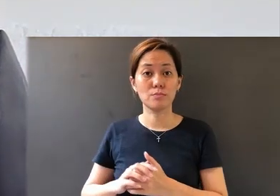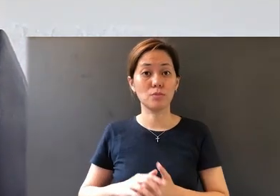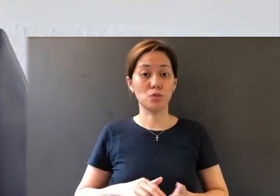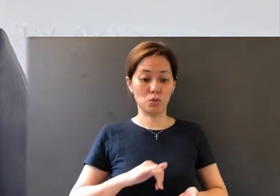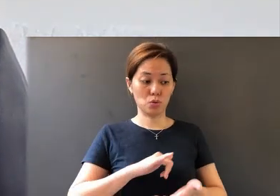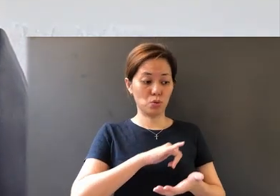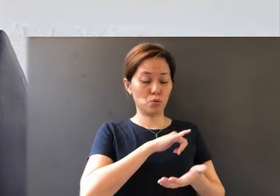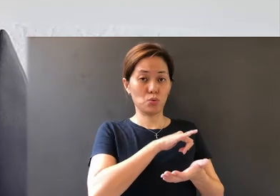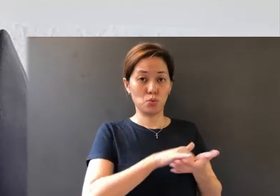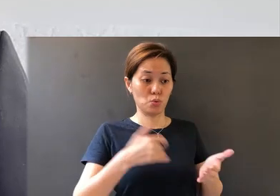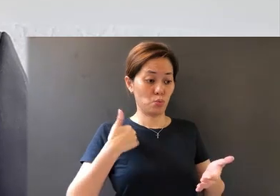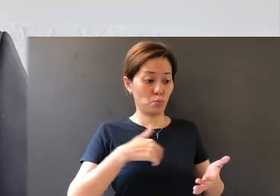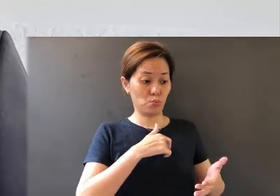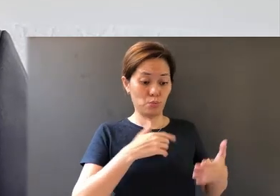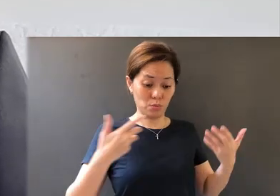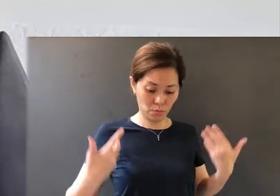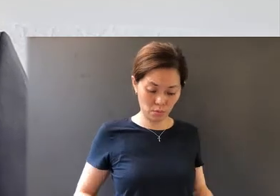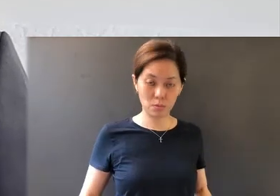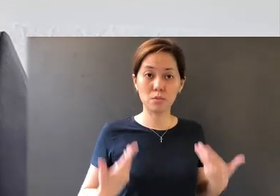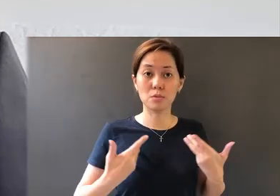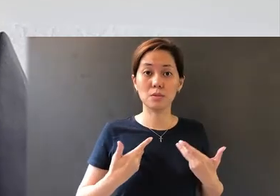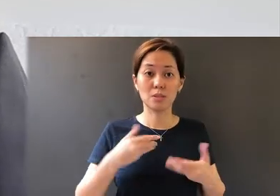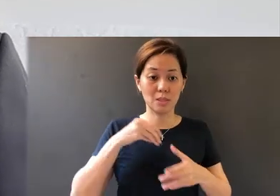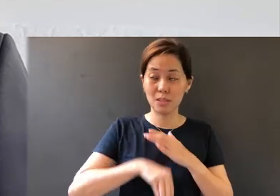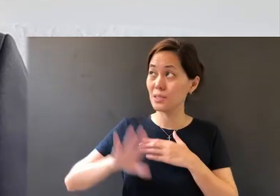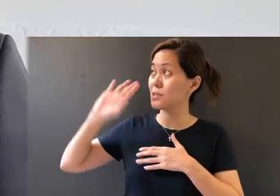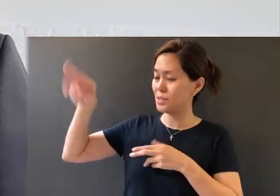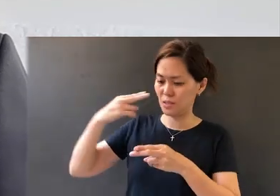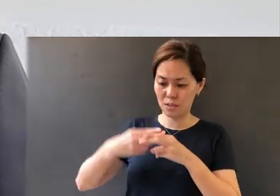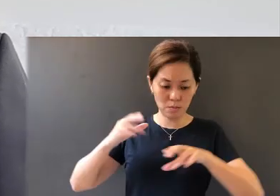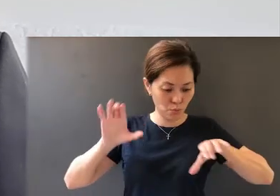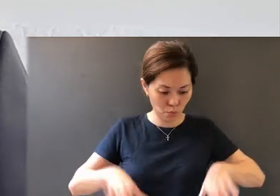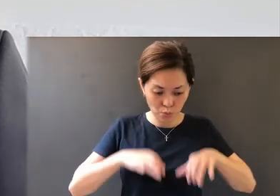and what we do in His name glorifies Him,